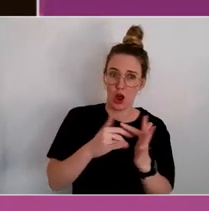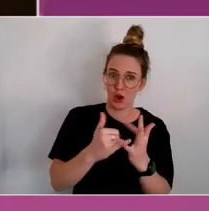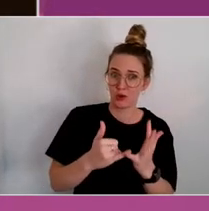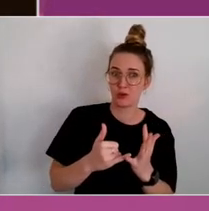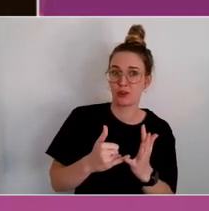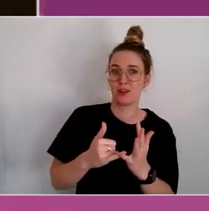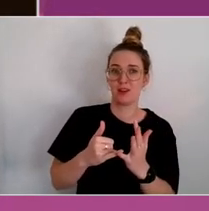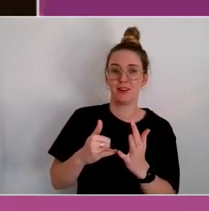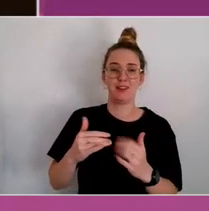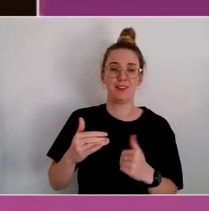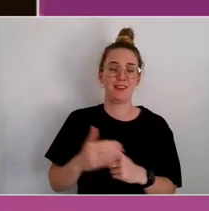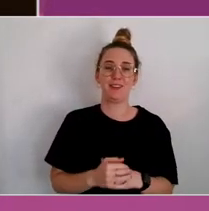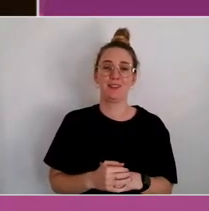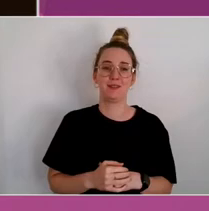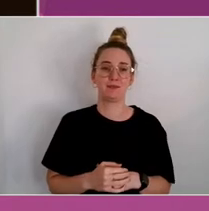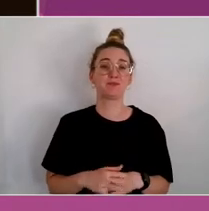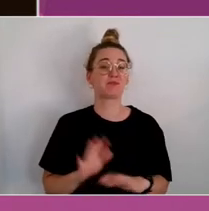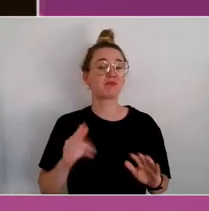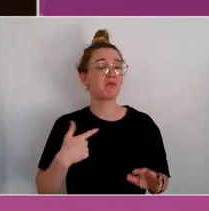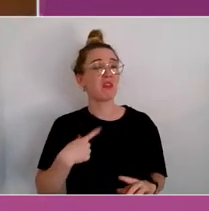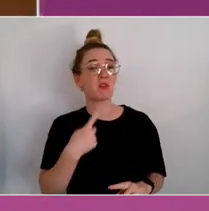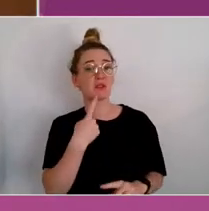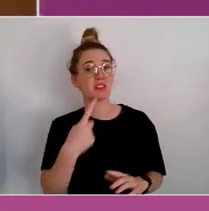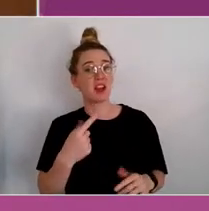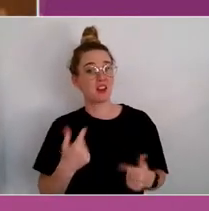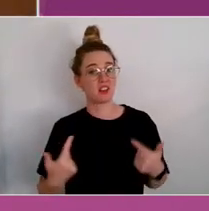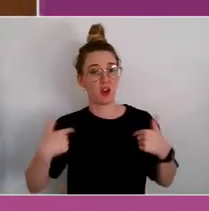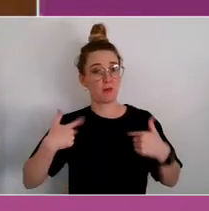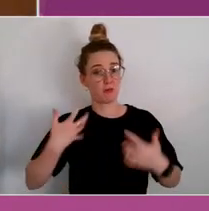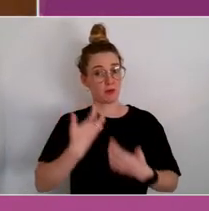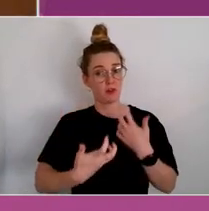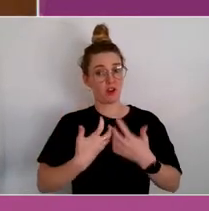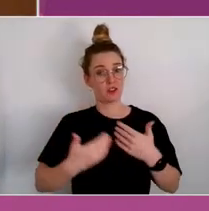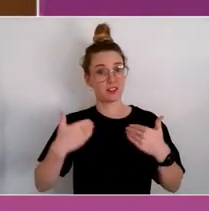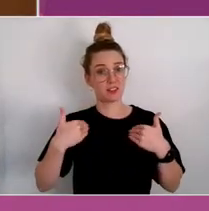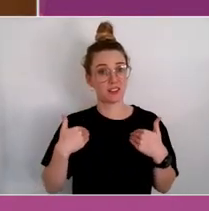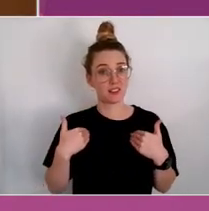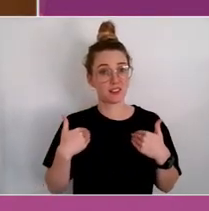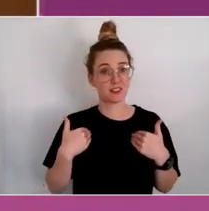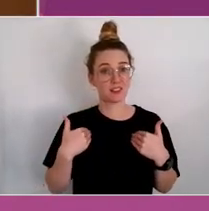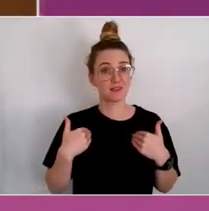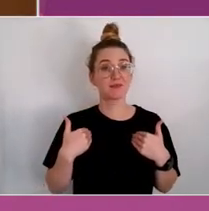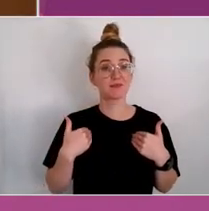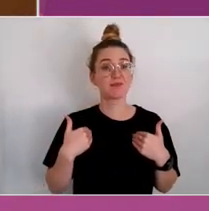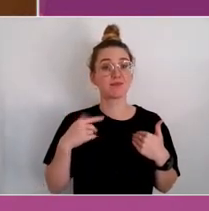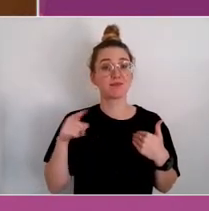I come from a university, so that presents its own challenges.